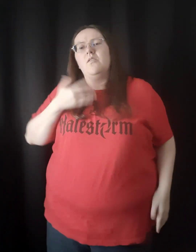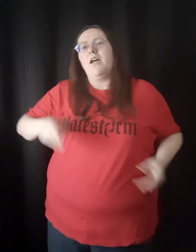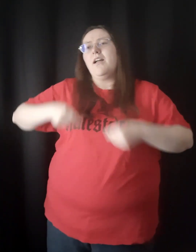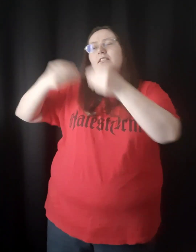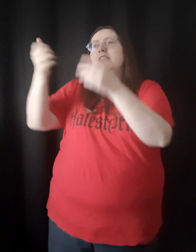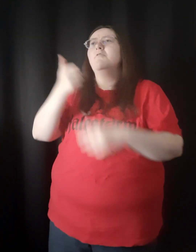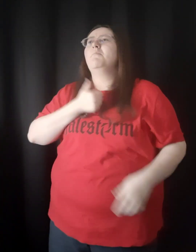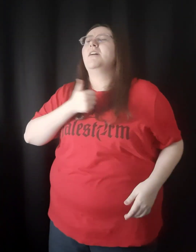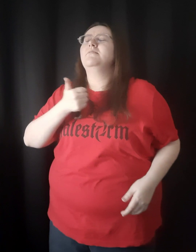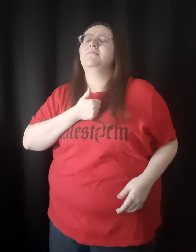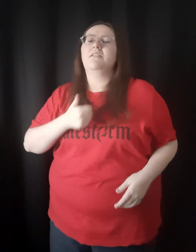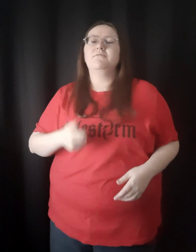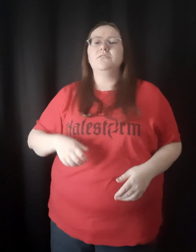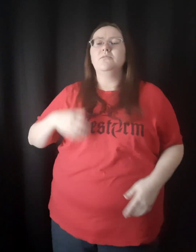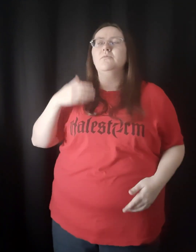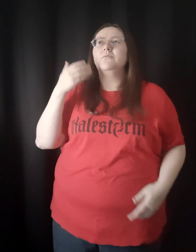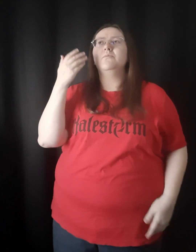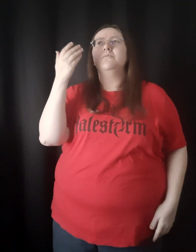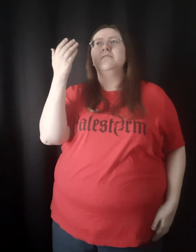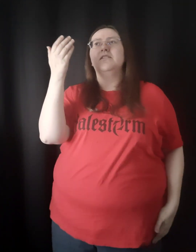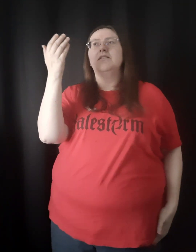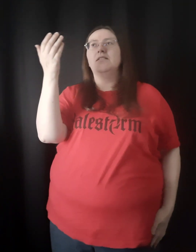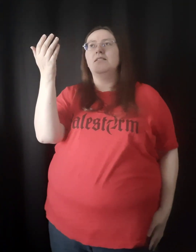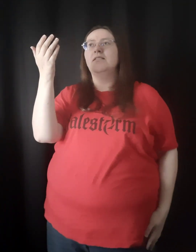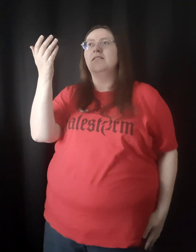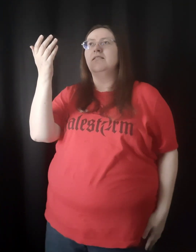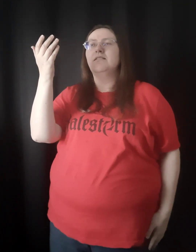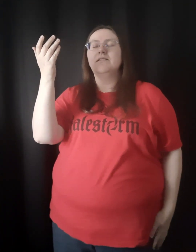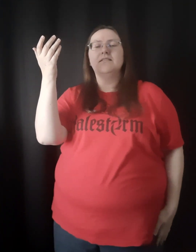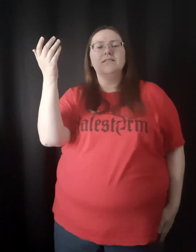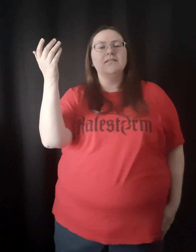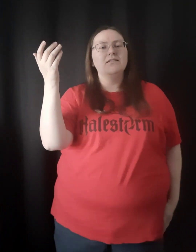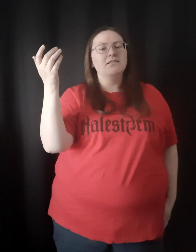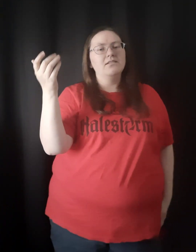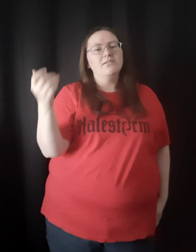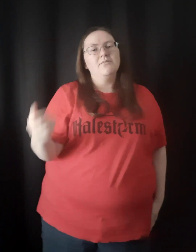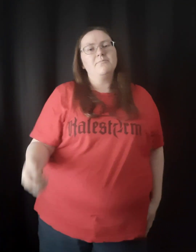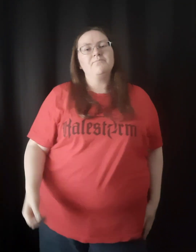Lord, I give myself to thee